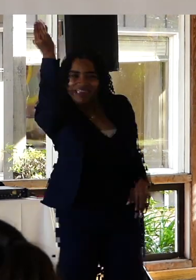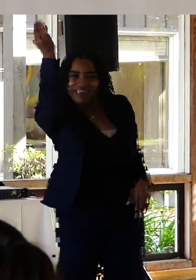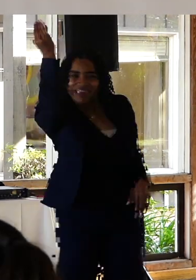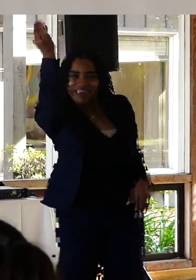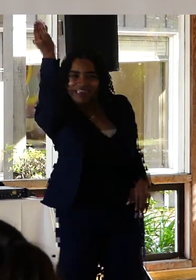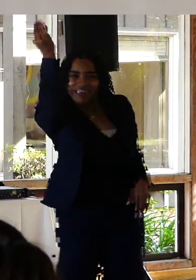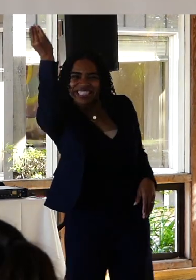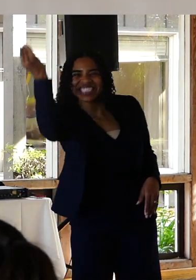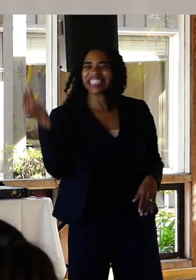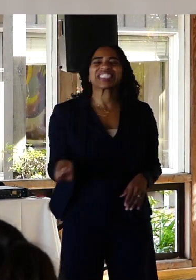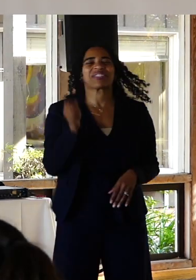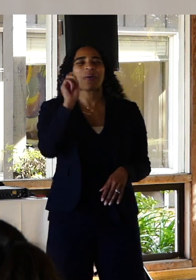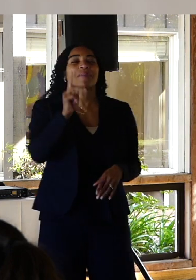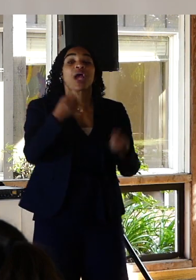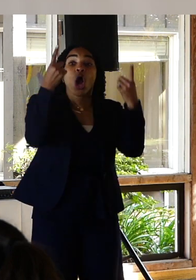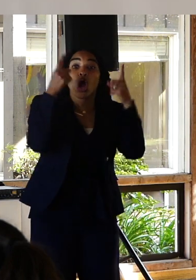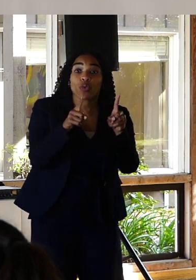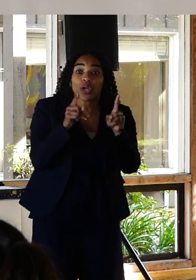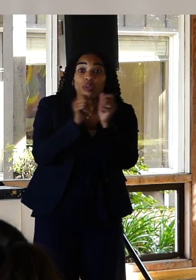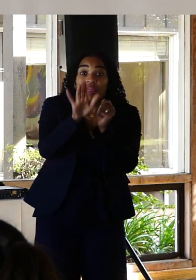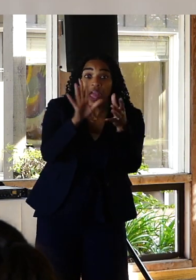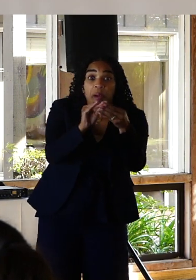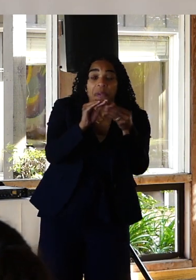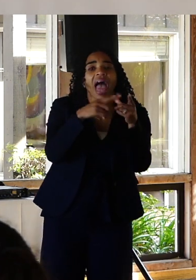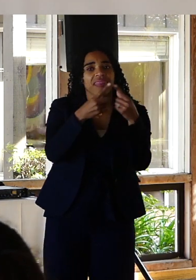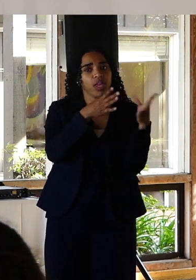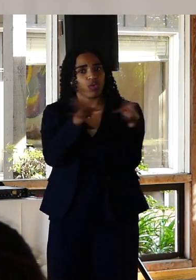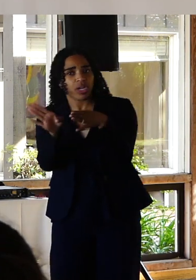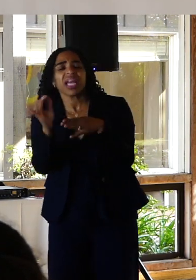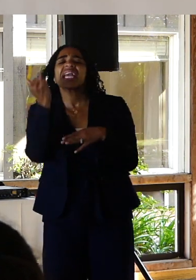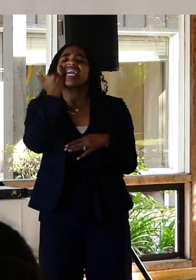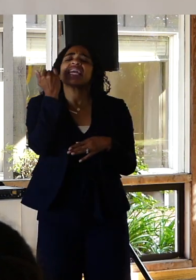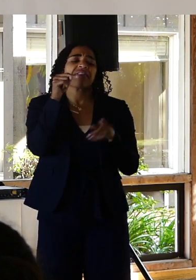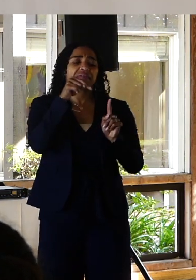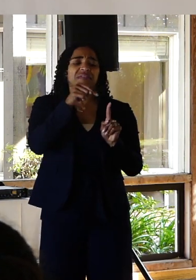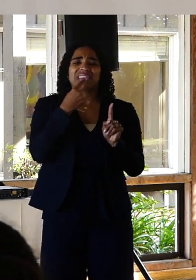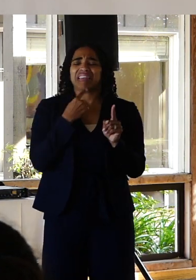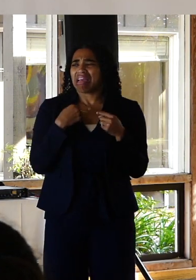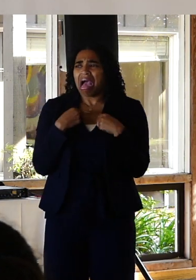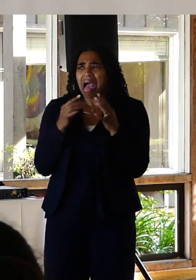So Agree and redirect. Right. If someone says. I'm worthless That can lead